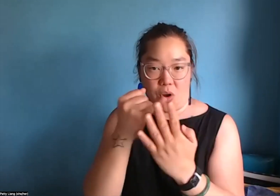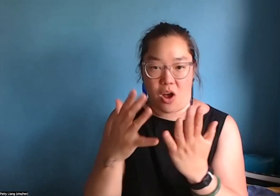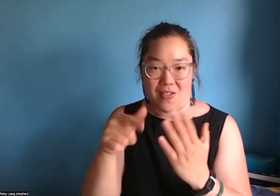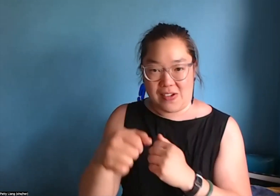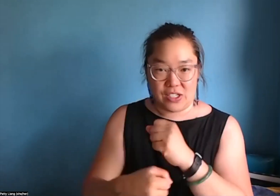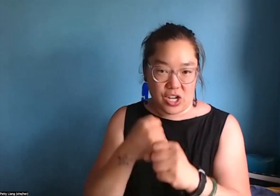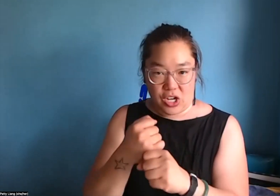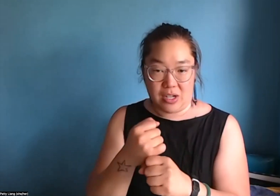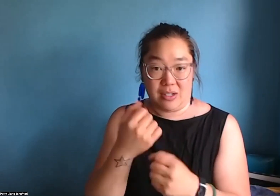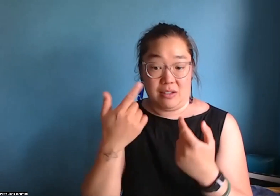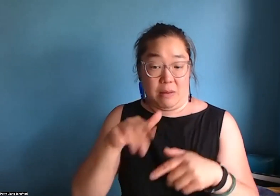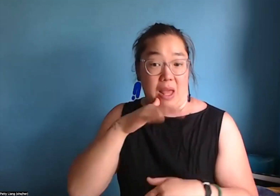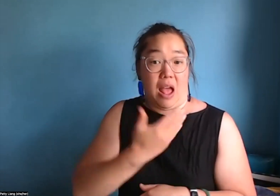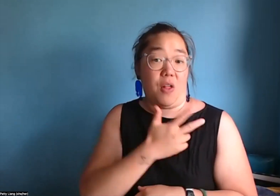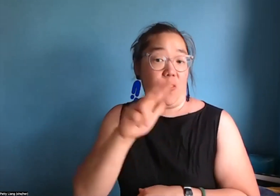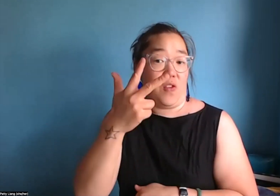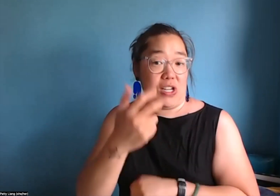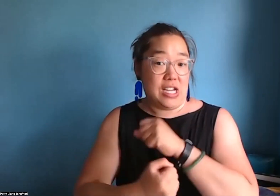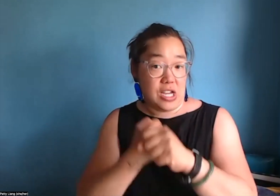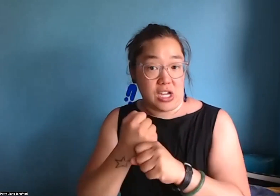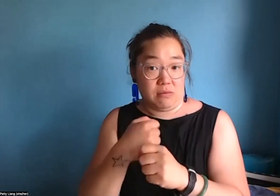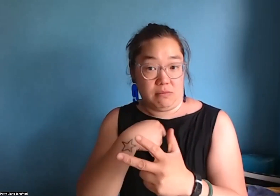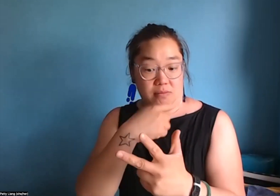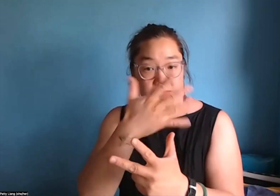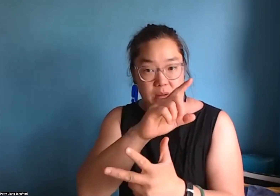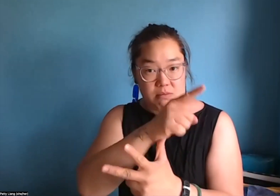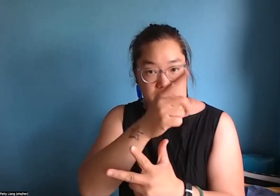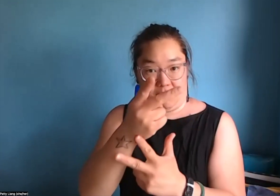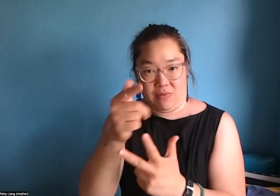The grant - this one - is a thousand dollars each up to - for up to four participants,